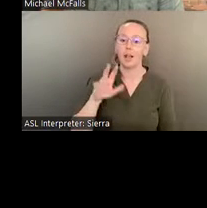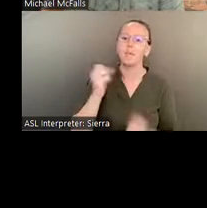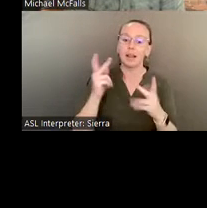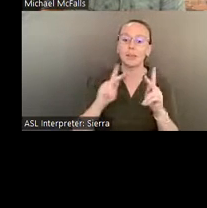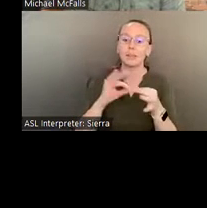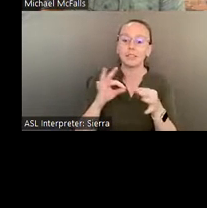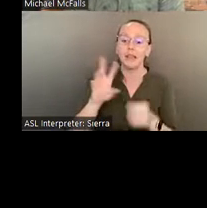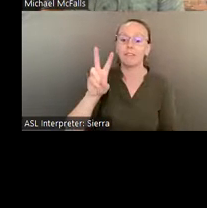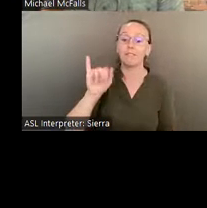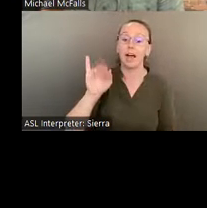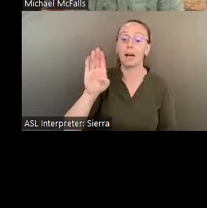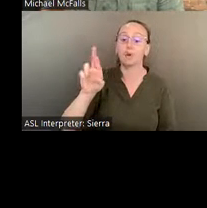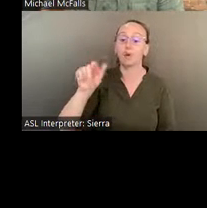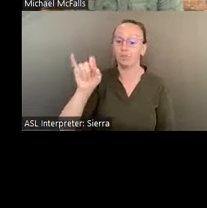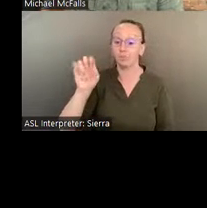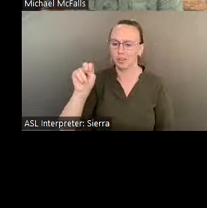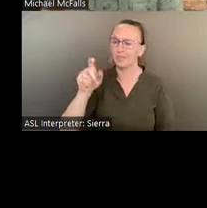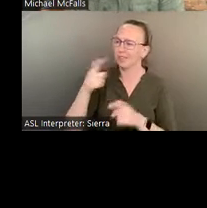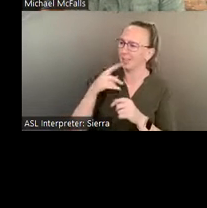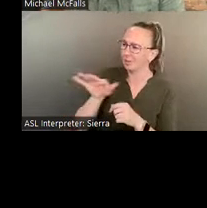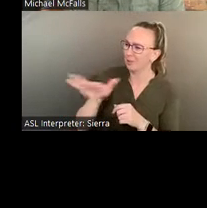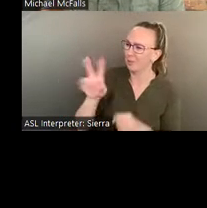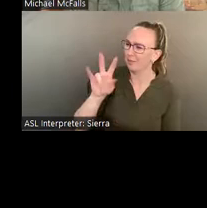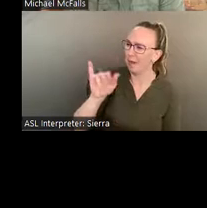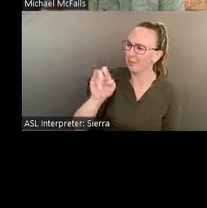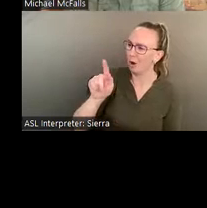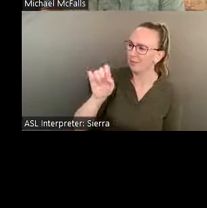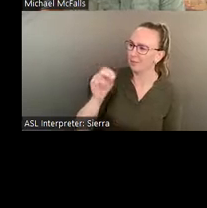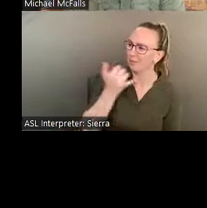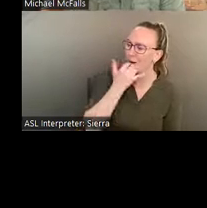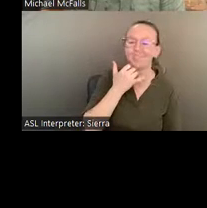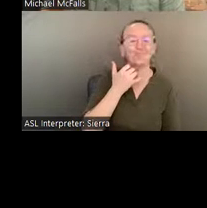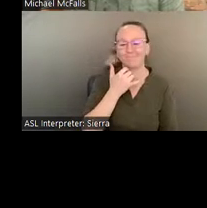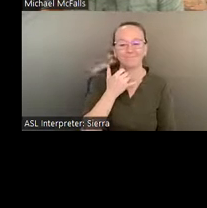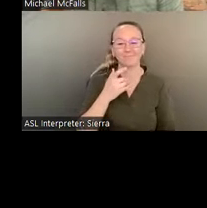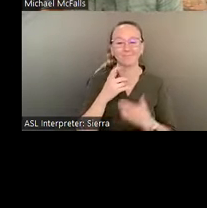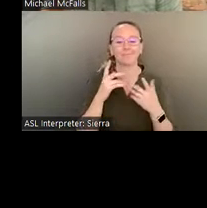Eddie used to say, he hopes people come to Pasaquan and they feel the viberations of